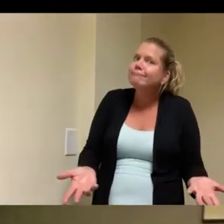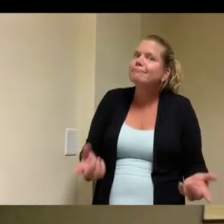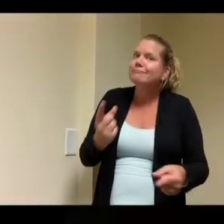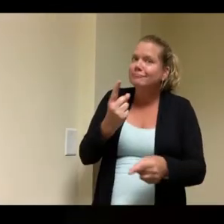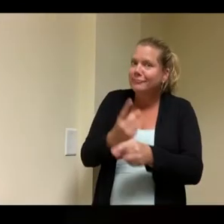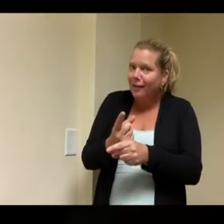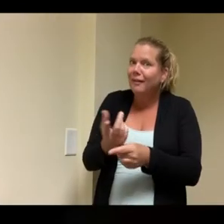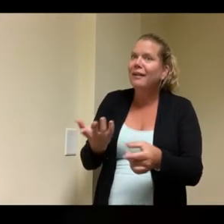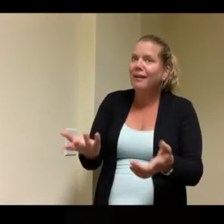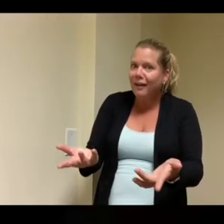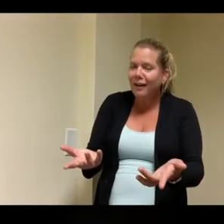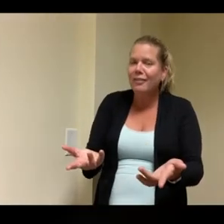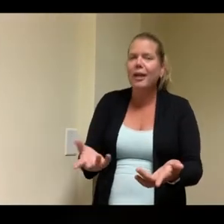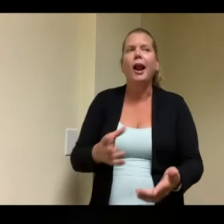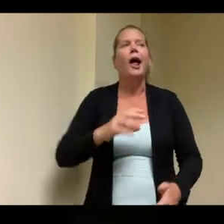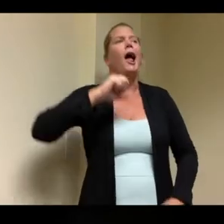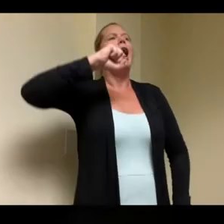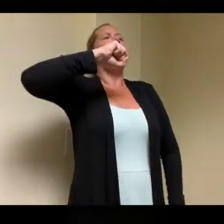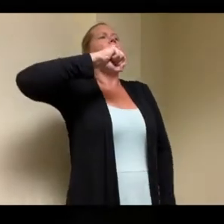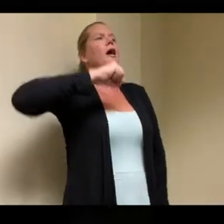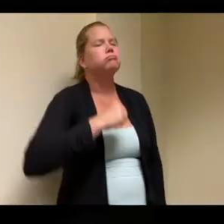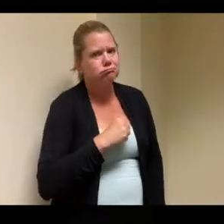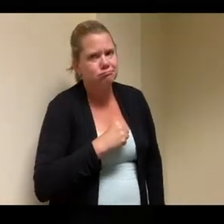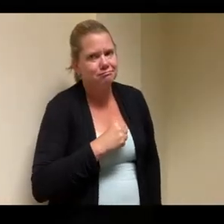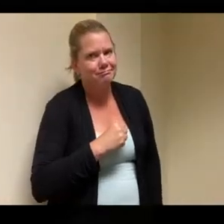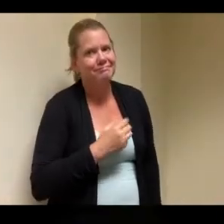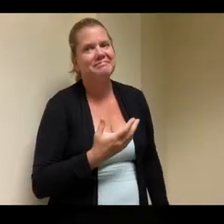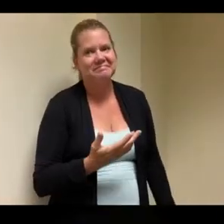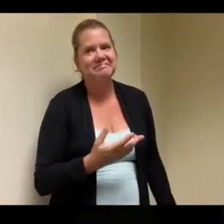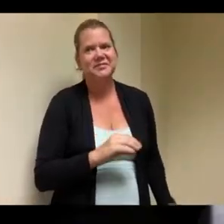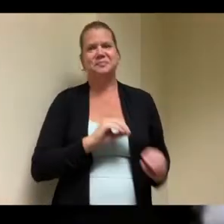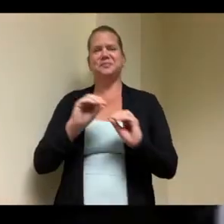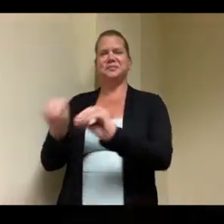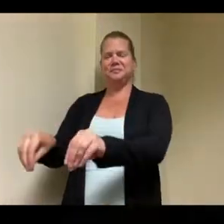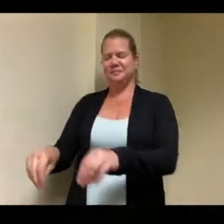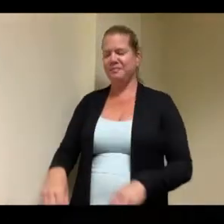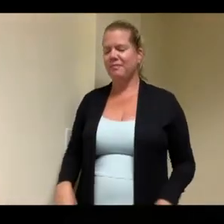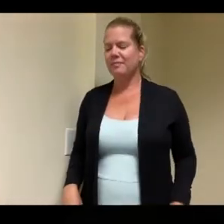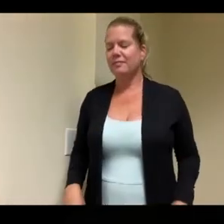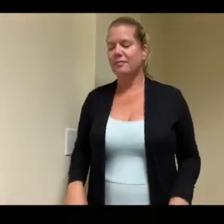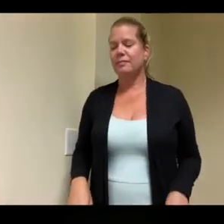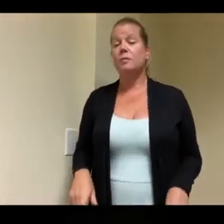7 correct correct yes not not not to not to make light of who the